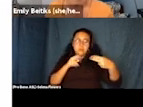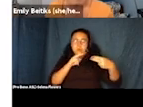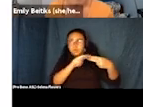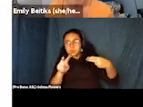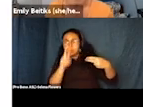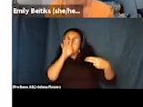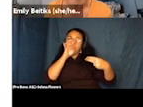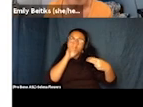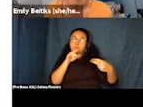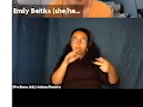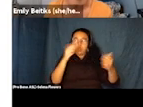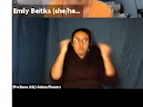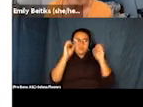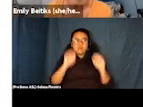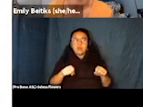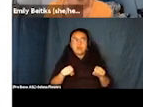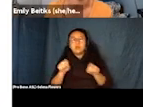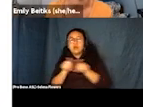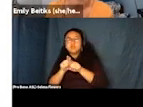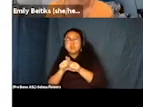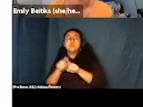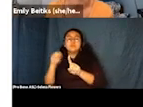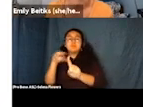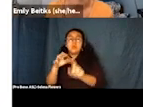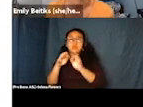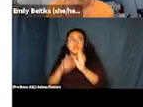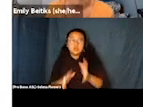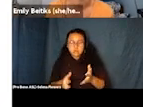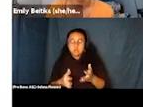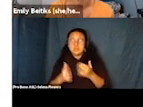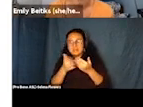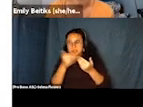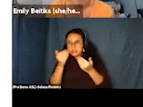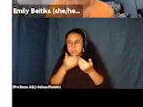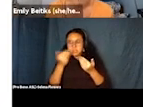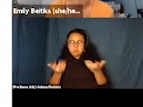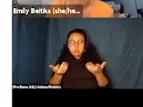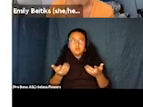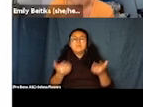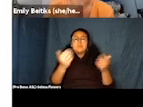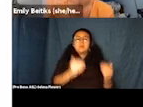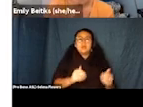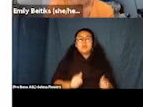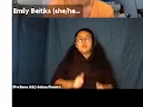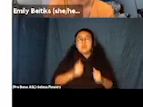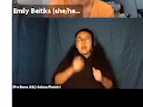progress that we've seen in the last year of automatic captioning. It is very exciting because at a bare minimum now a lot